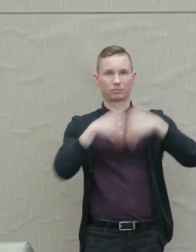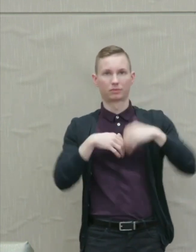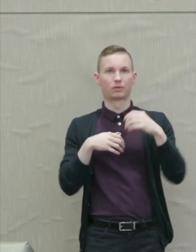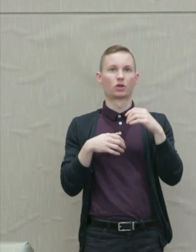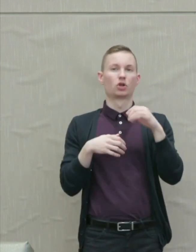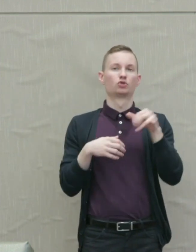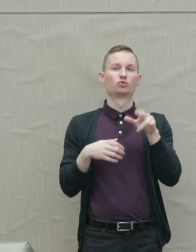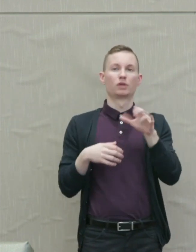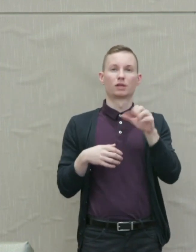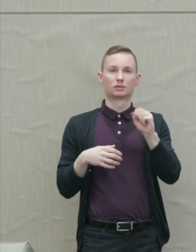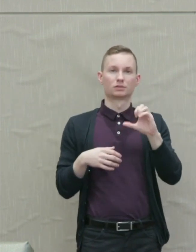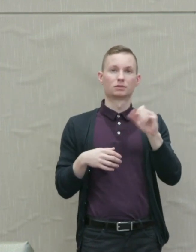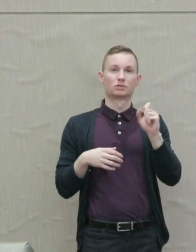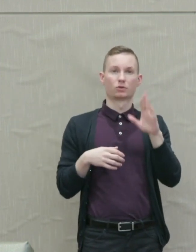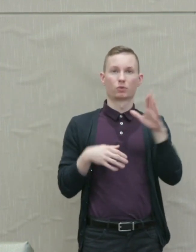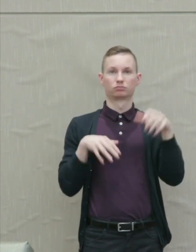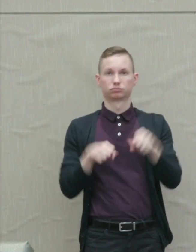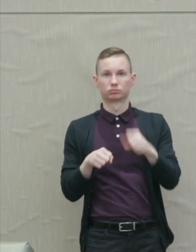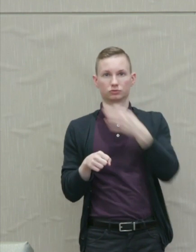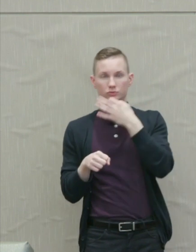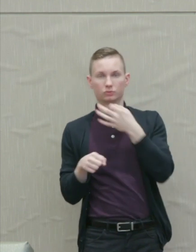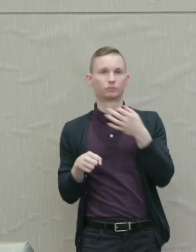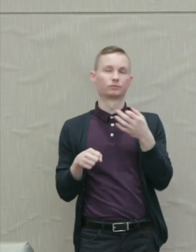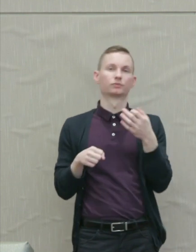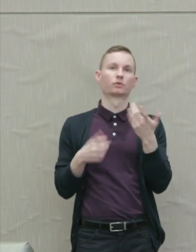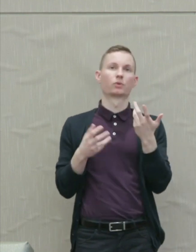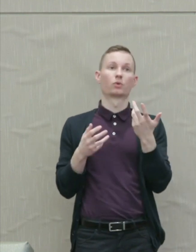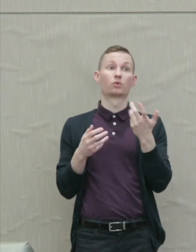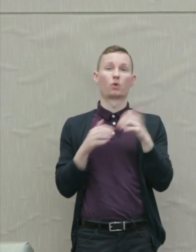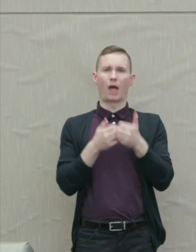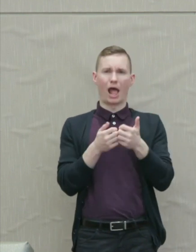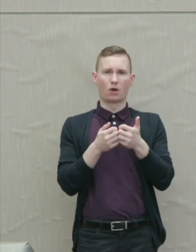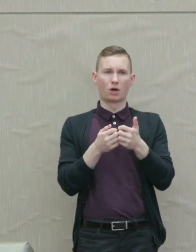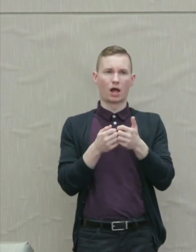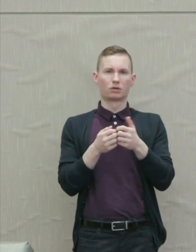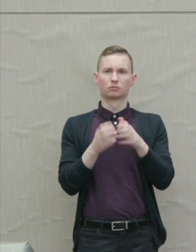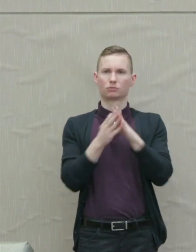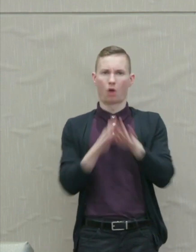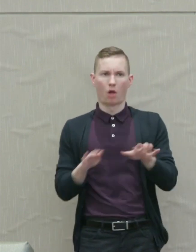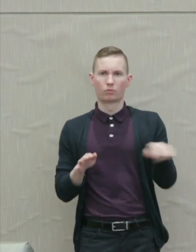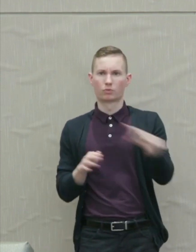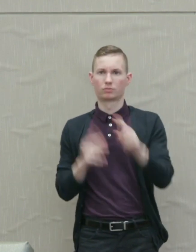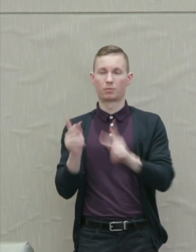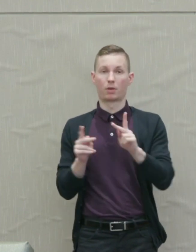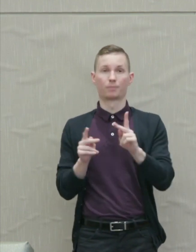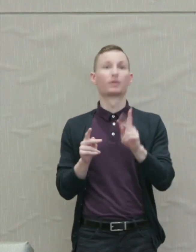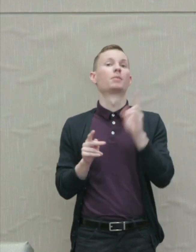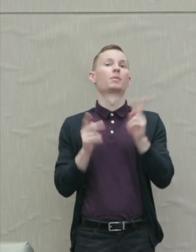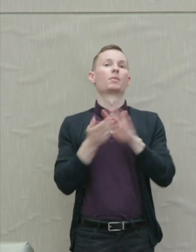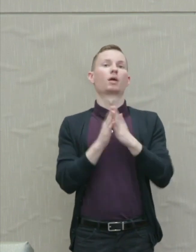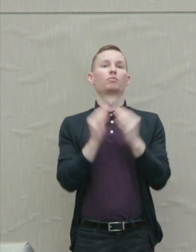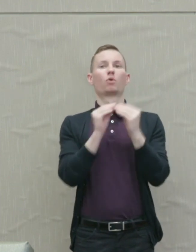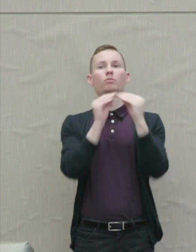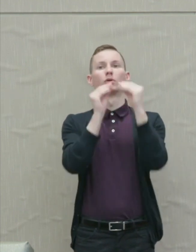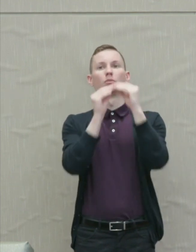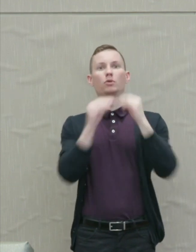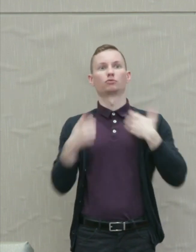In order to quiet their fears, he imagines, people get more and more aggressive until